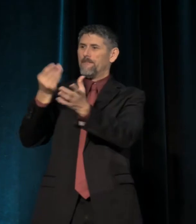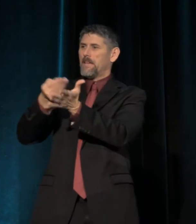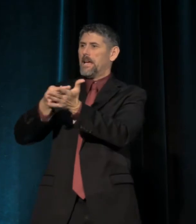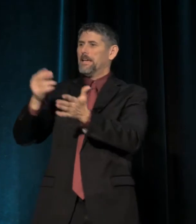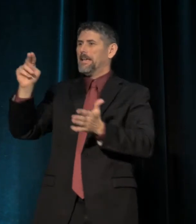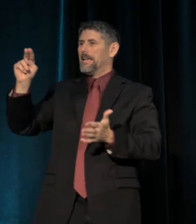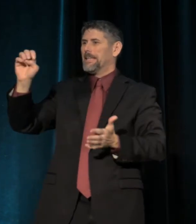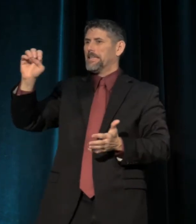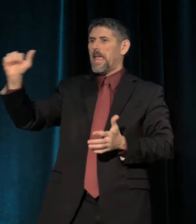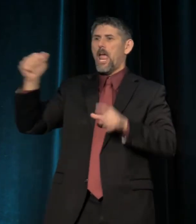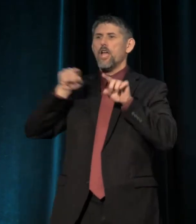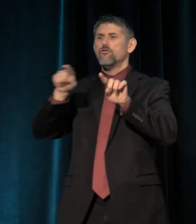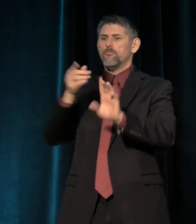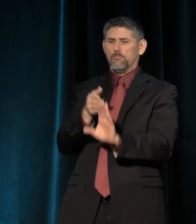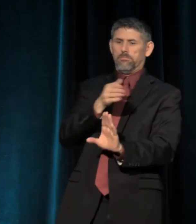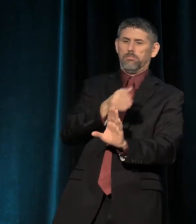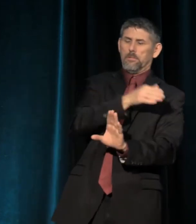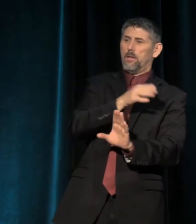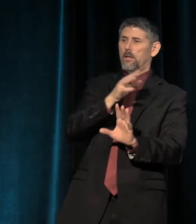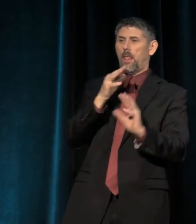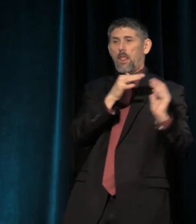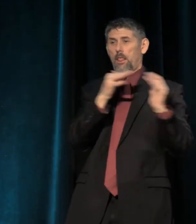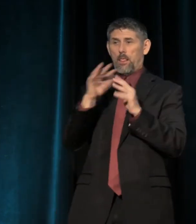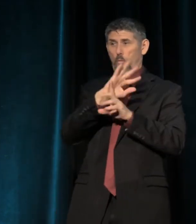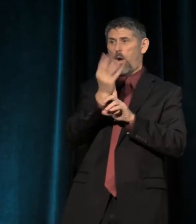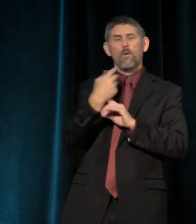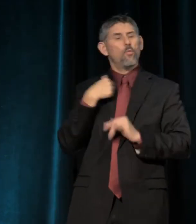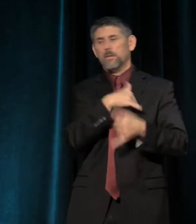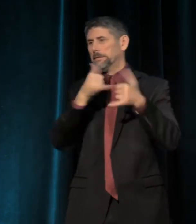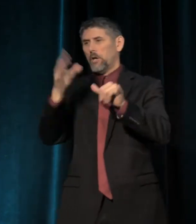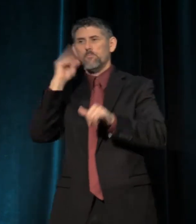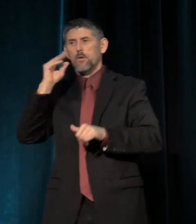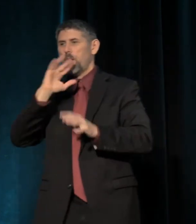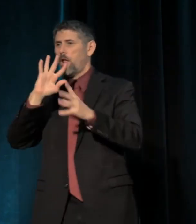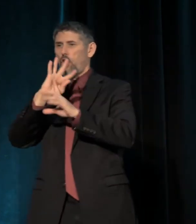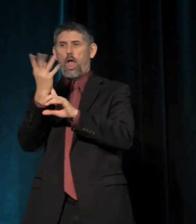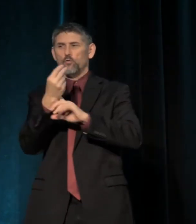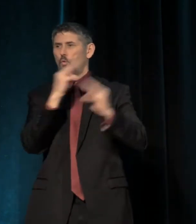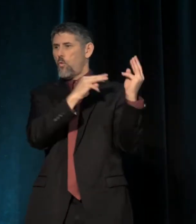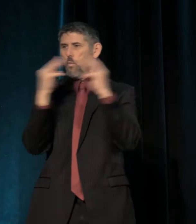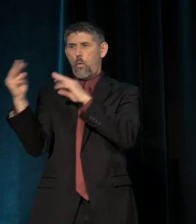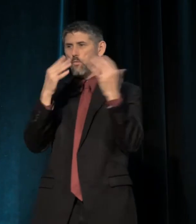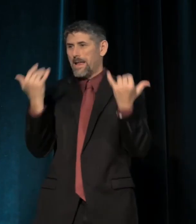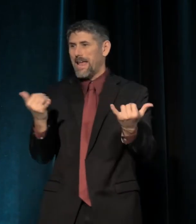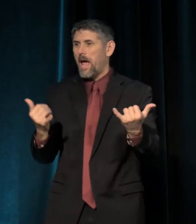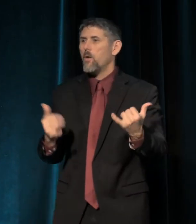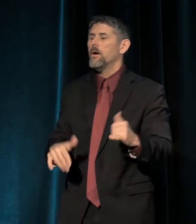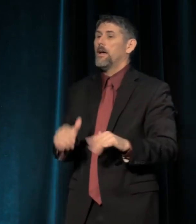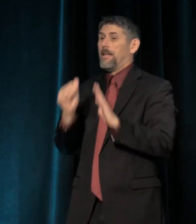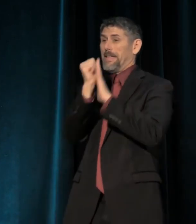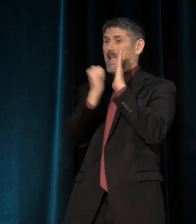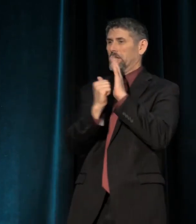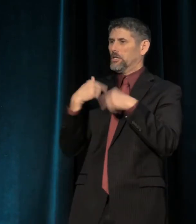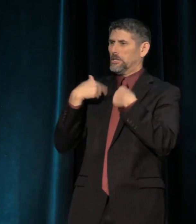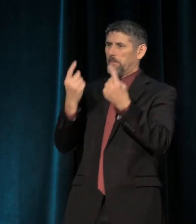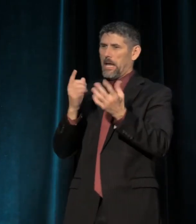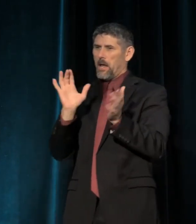during an earlier period of the culture wars -- because we're still in it, we're still in the culture wars right now -- the agenda of the state has been to push funding of the arts